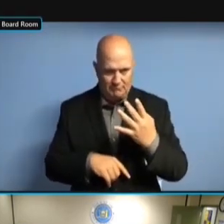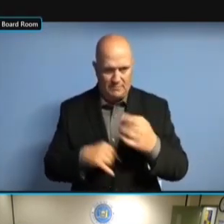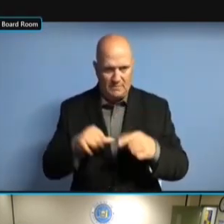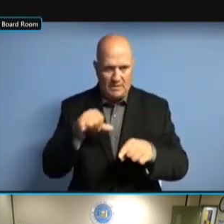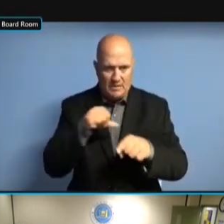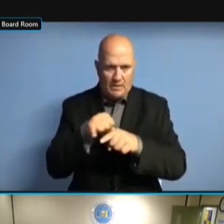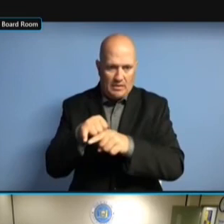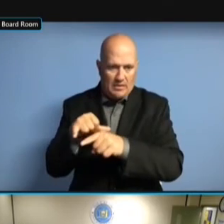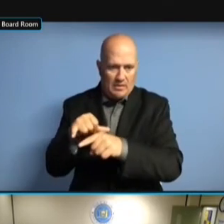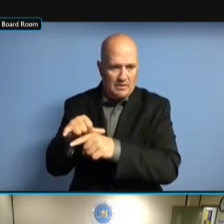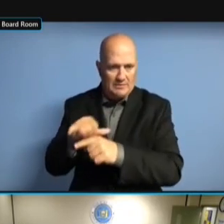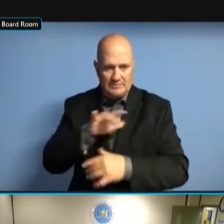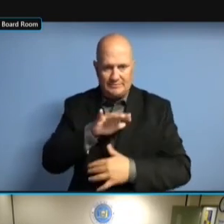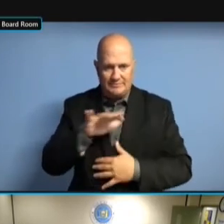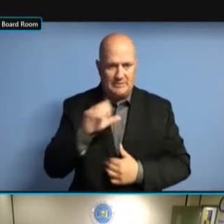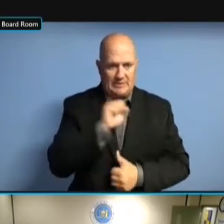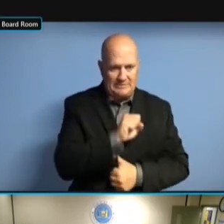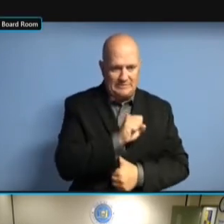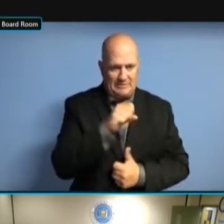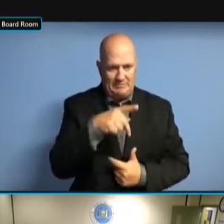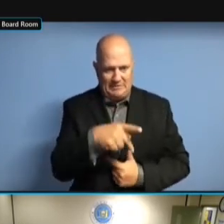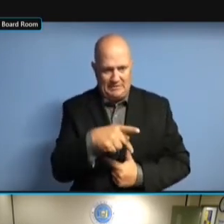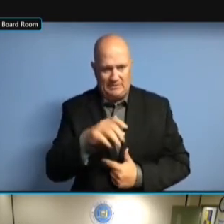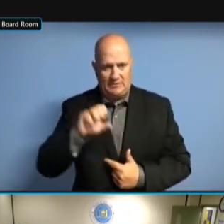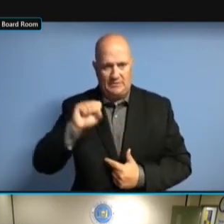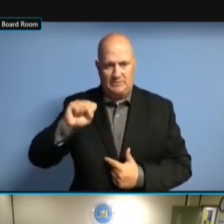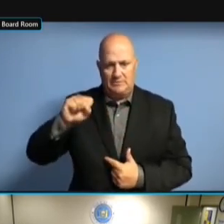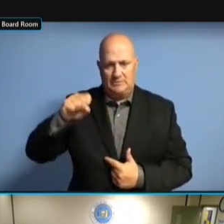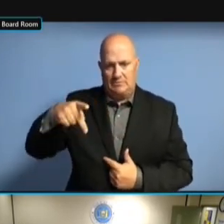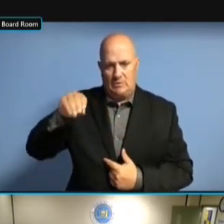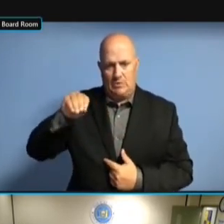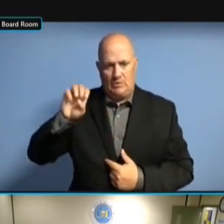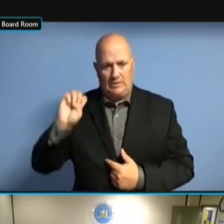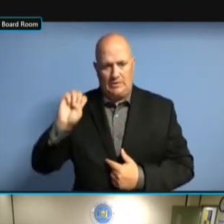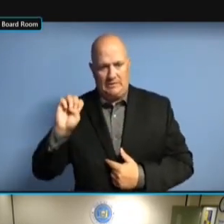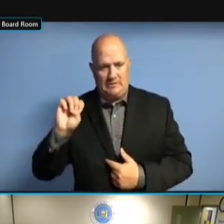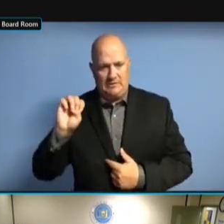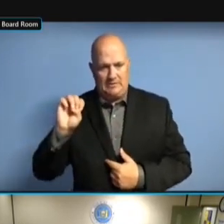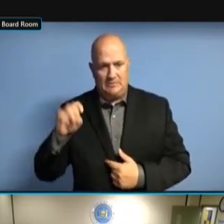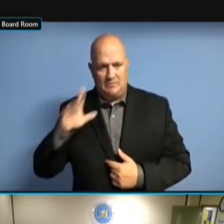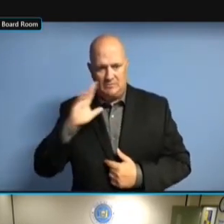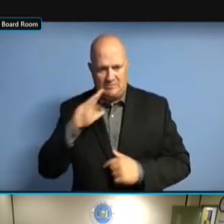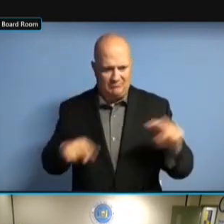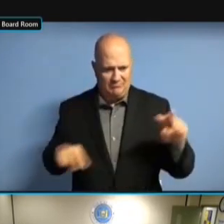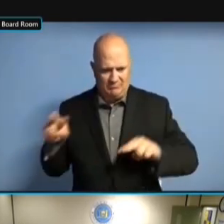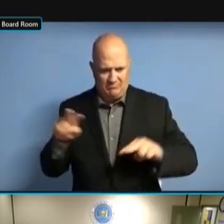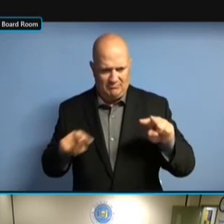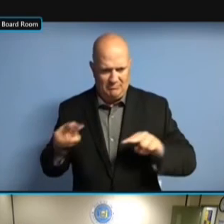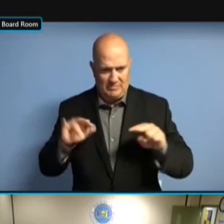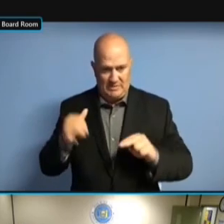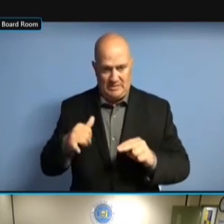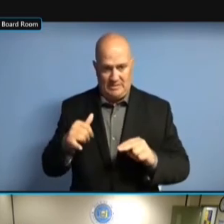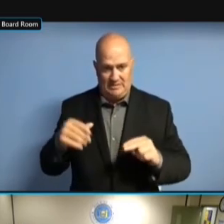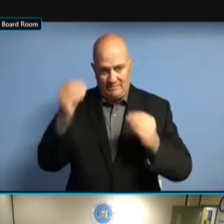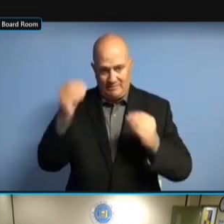SBOB. WE WILL RECEIVE SBOB. WE WILL RECEIVE THEM SBOB. WE WILL RECEIVE THEM ON WE WILL RECEIVE THEM ON WE WILL RECEIVE THEM ON SEPTEMBER WE WILL RECEIVE THEM ON SEPTEMBER 13 WE WILL RECEIVE THEM ON SEPTEMBER 13 AS WE WILL RECEIVE THEM ON SEPTEMBER 13 AS TOM WE WILL RECEIVE THEM ON SEPTEMBER 13 AS TOM INDICATED SEPTEMBER 13 AS TOM INDICATED SEPTEMBER 13 AS TOM INDICATED WHEN SEPTEMBER 13 AS TOM INDICATED WHEN WE SEPTEMBER 13 AS TOM INDICATED WHEN WE GO SEPTEMBER 13 AS TOM INDICATED WHEN WE GO THROUGH SEPTEMBER 13 AS TOM INDICATED WHEN WE GO THROUGH THEIR SEPTEMBER 13 AS TOM INDICATED WHEN WE GO THROUGH THEIR PROCESS WHEN WE GO THROUGH THEIR PROCESS WHEN WE GO THROUGH THEIR PROCESS FOR WHEN WE GO THROUGH THEIR PROCESS FOR RECEIPT